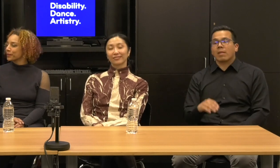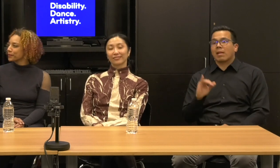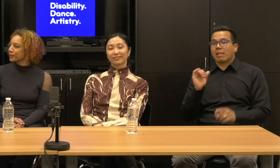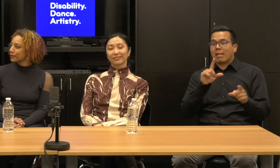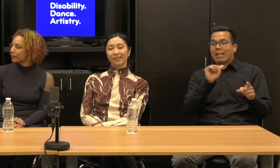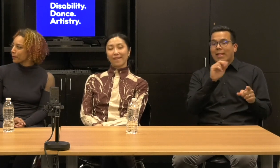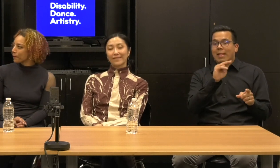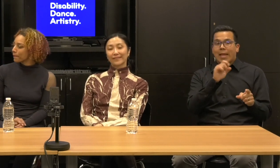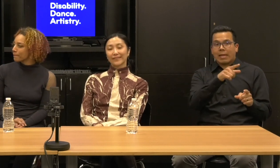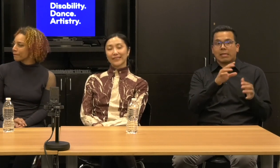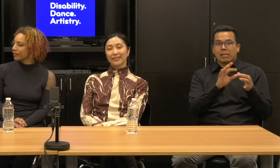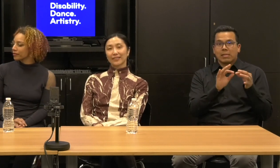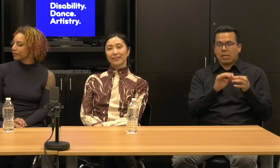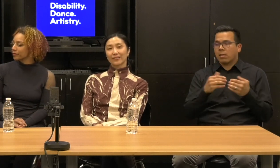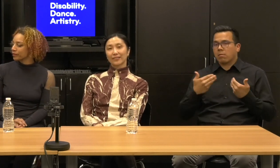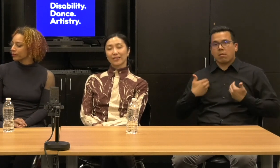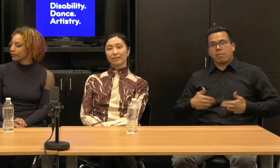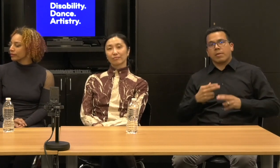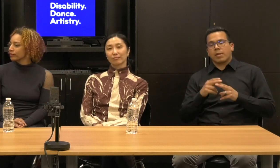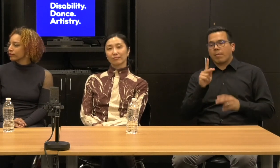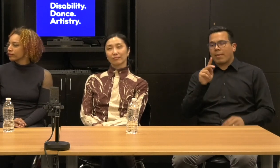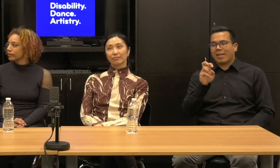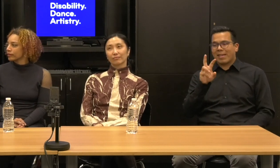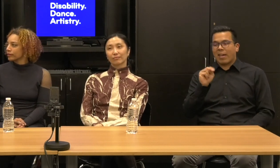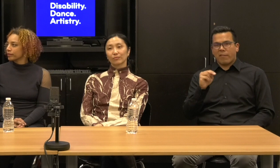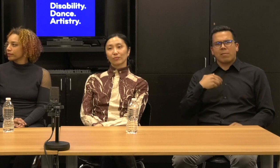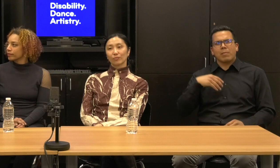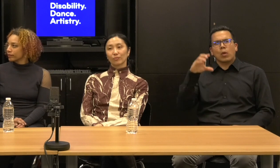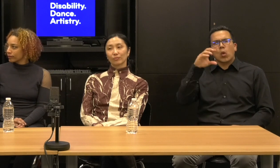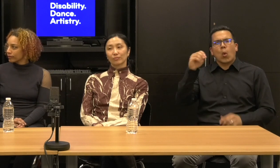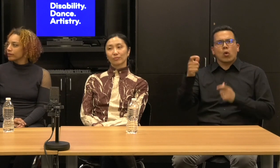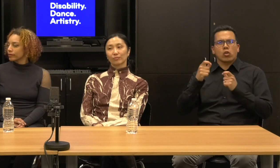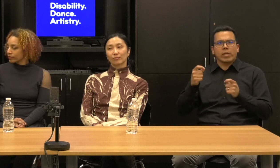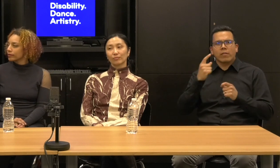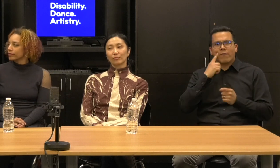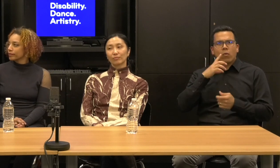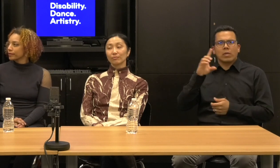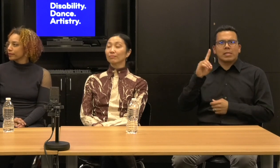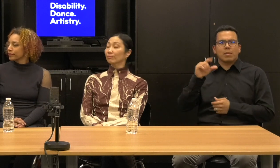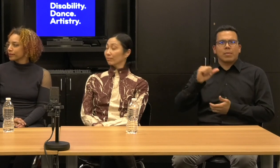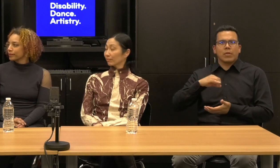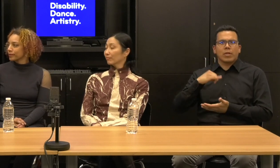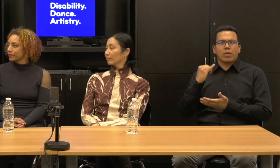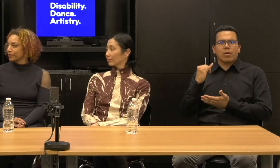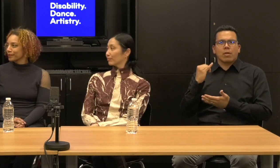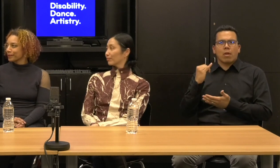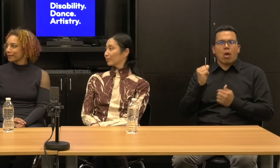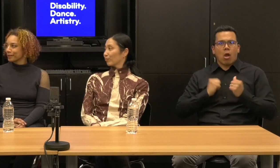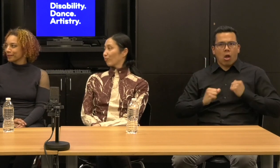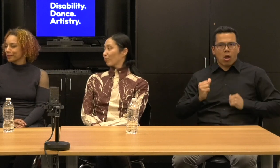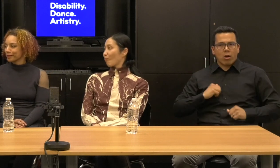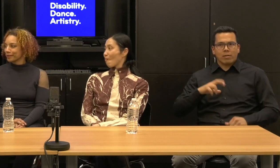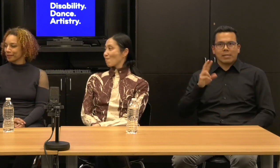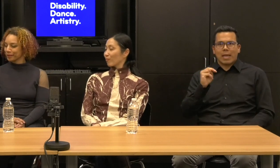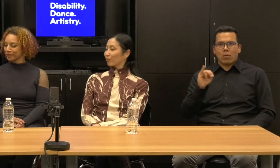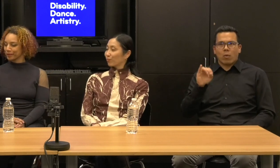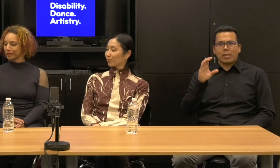I am a Co-Director of an organization called Disability/Arts/NYC, and I'm going to moderate today.